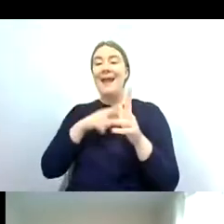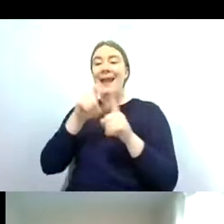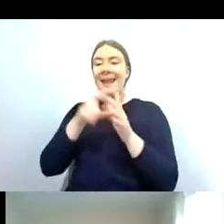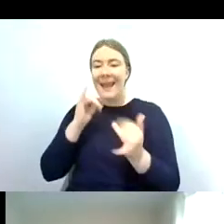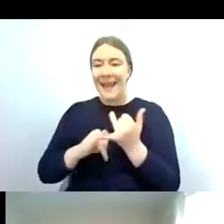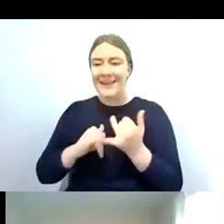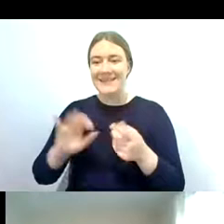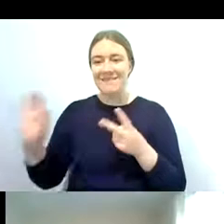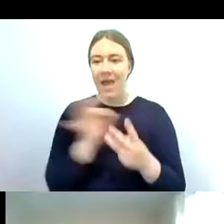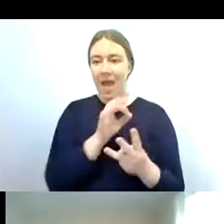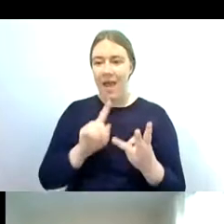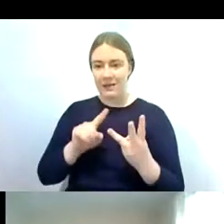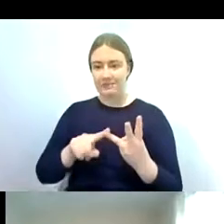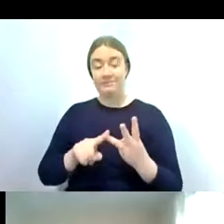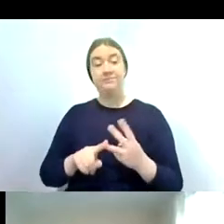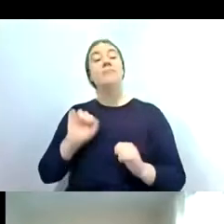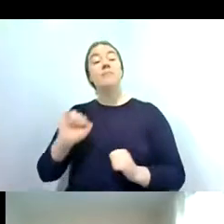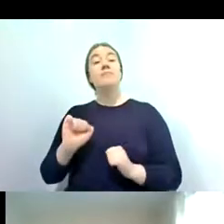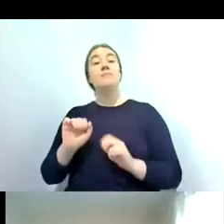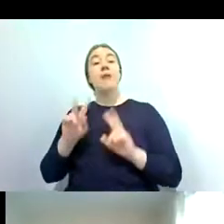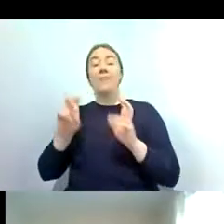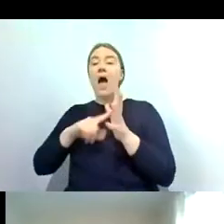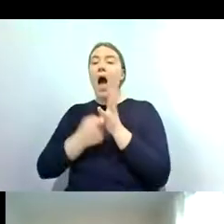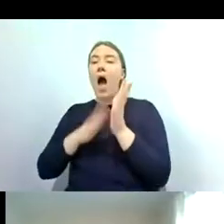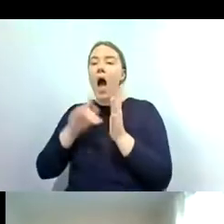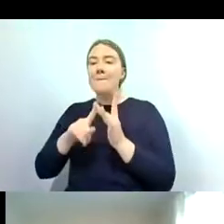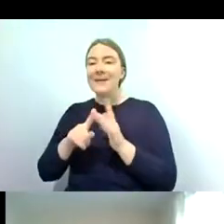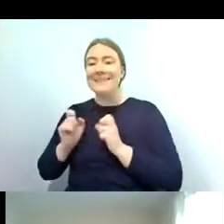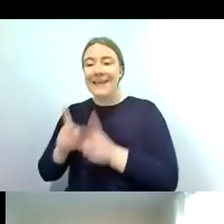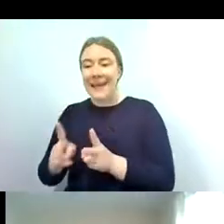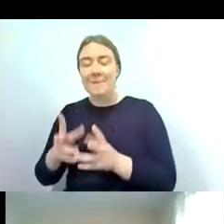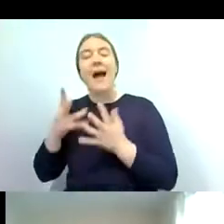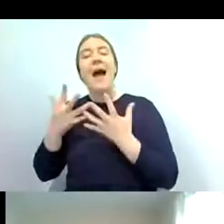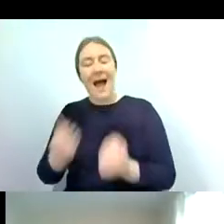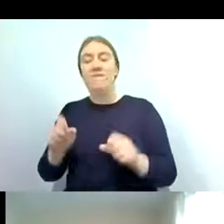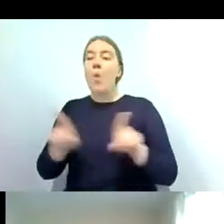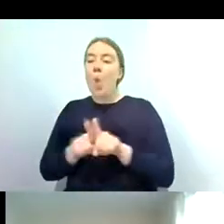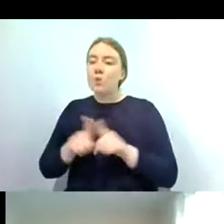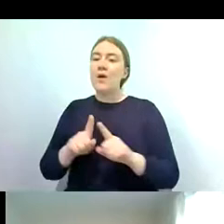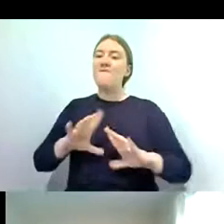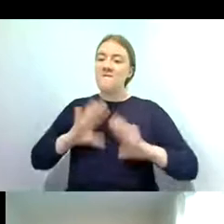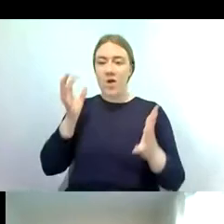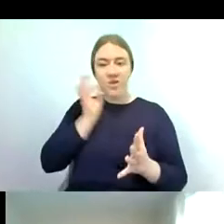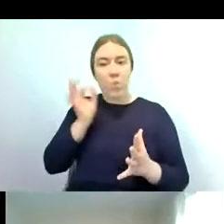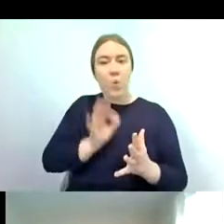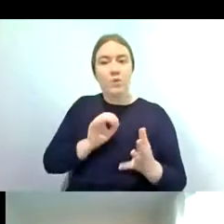the ARMI scheme also includes freshwater shrimp so i'm gonna um group those in with the riverflies